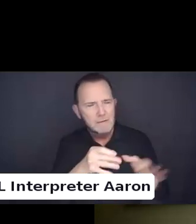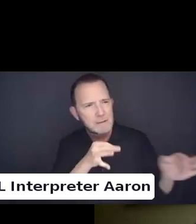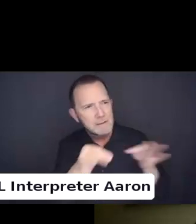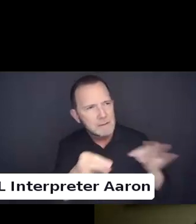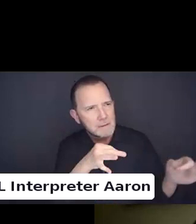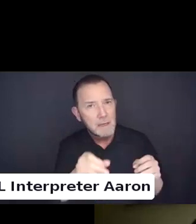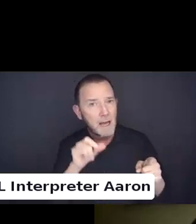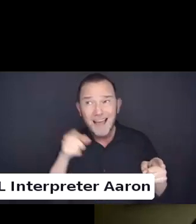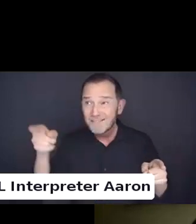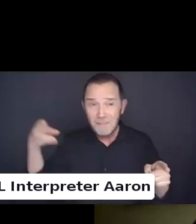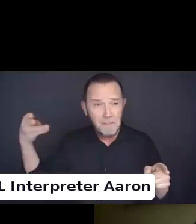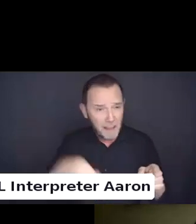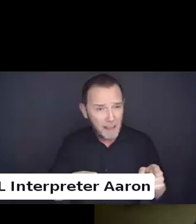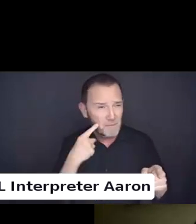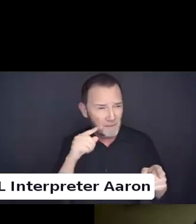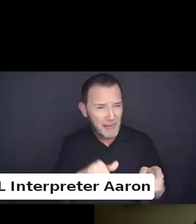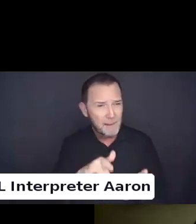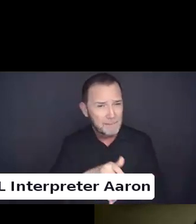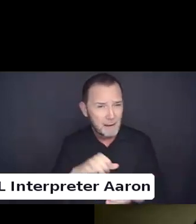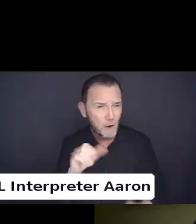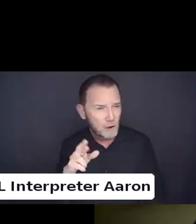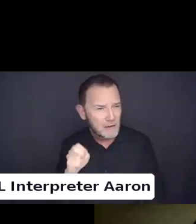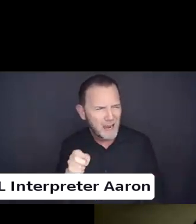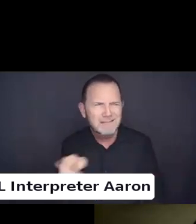affirming care.